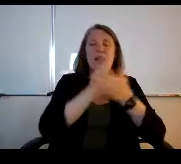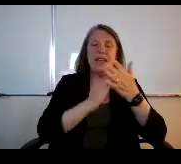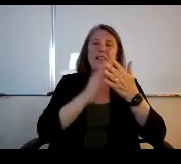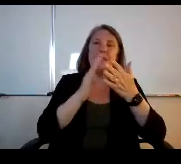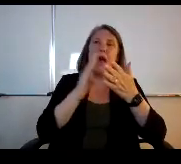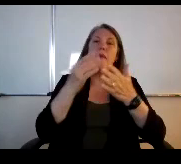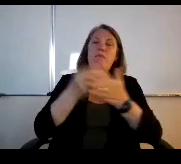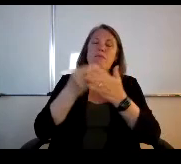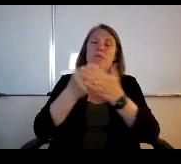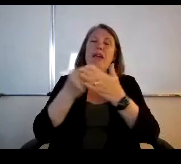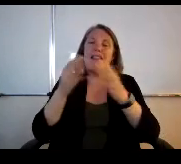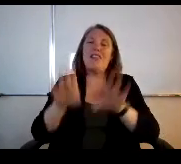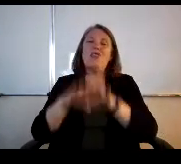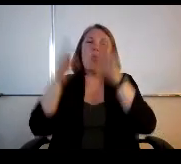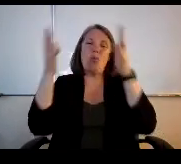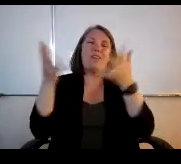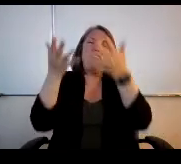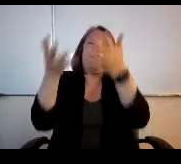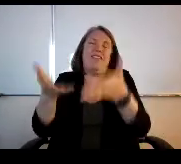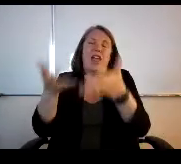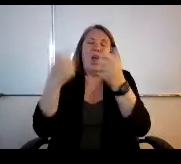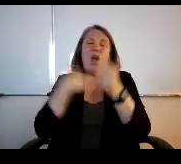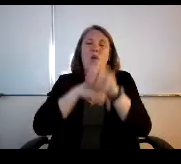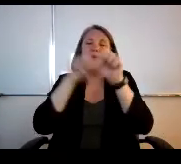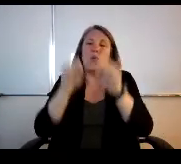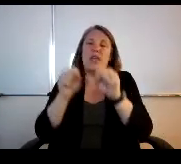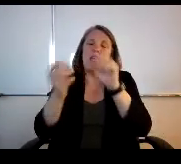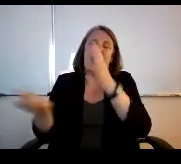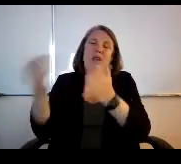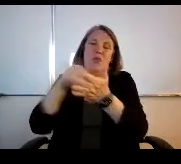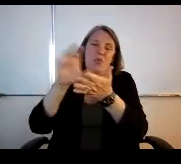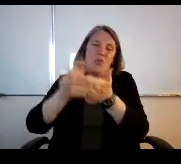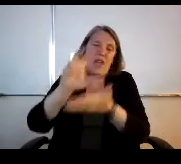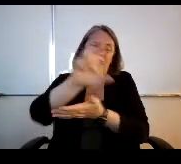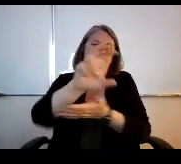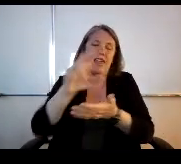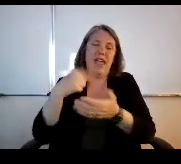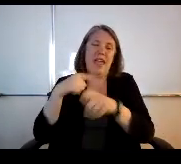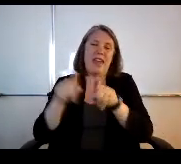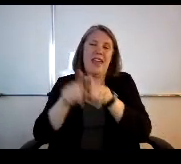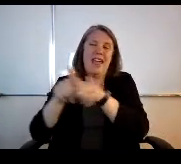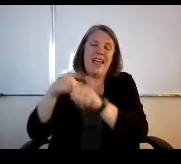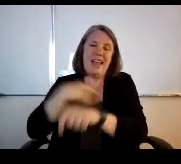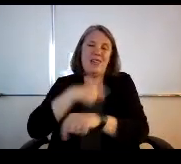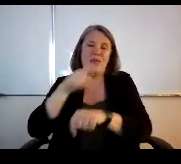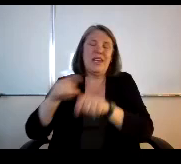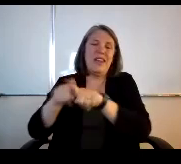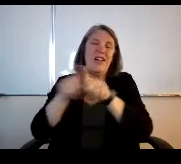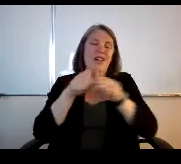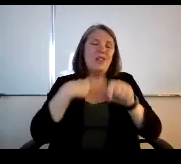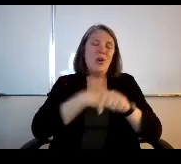funding just inevitably, and we'll be able to reallocate that as we need. And also we knew that we've got